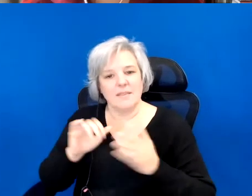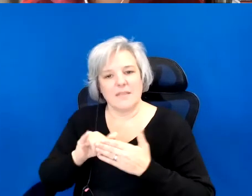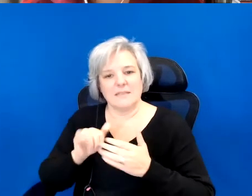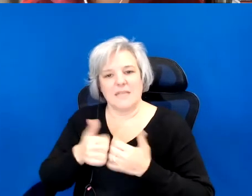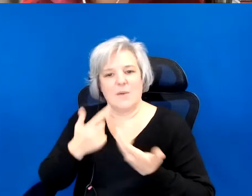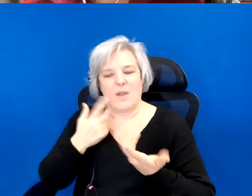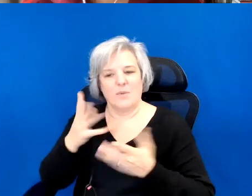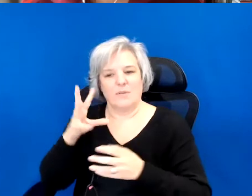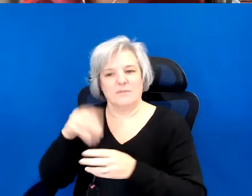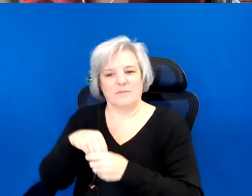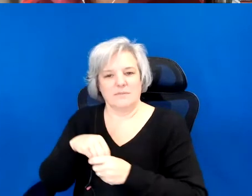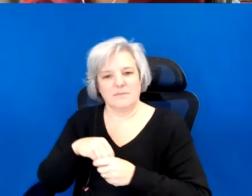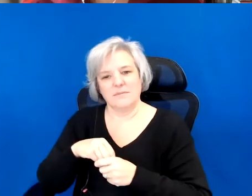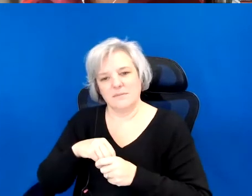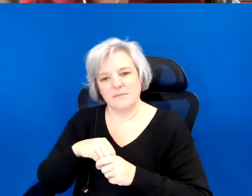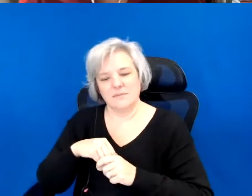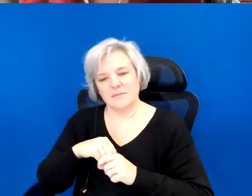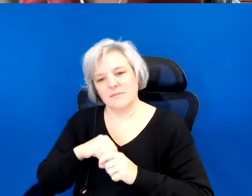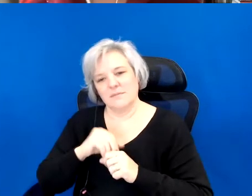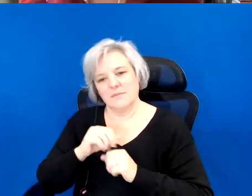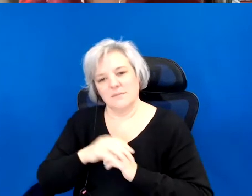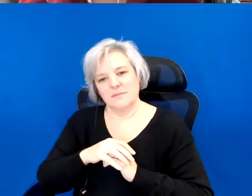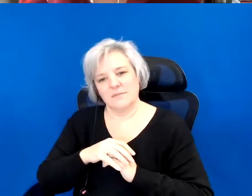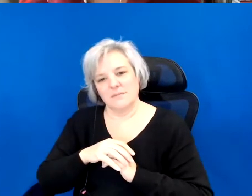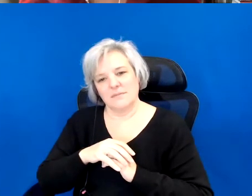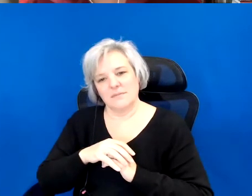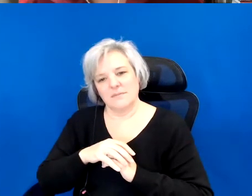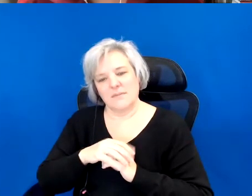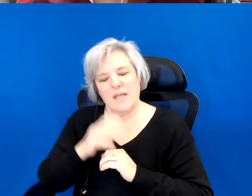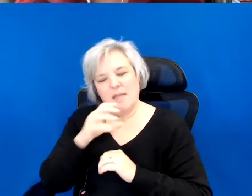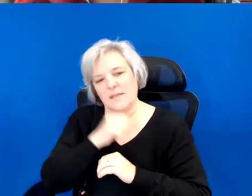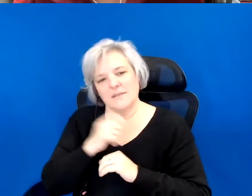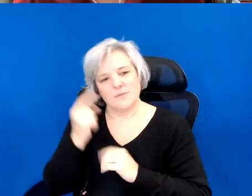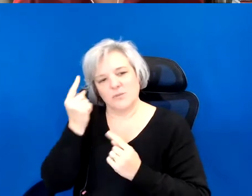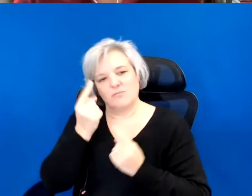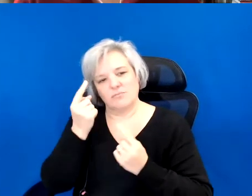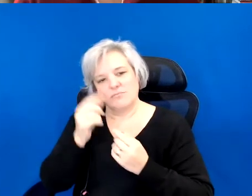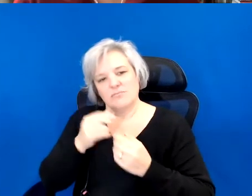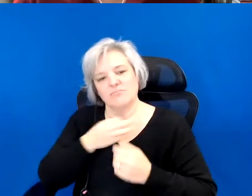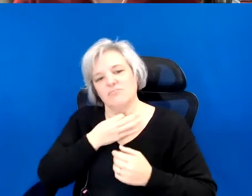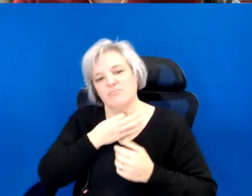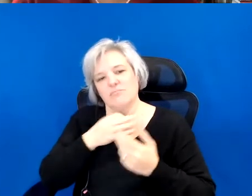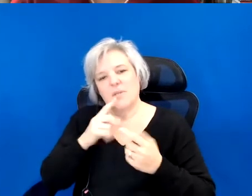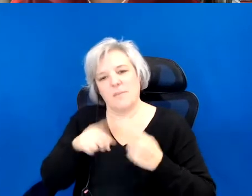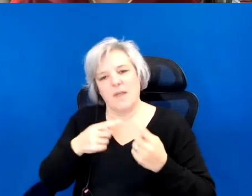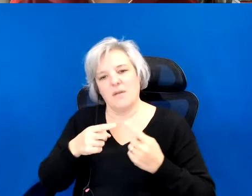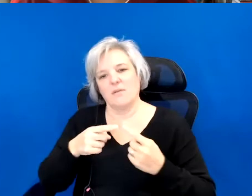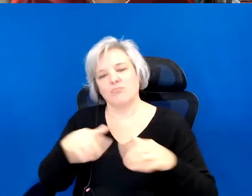And I guess I'm just wondering about, complicity, and intentionality, and participation.